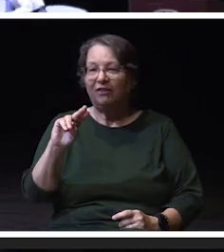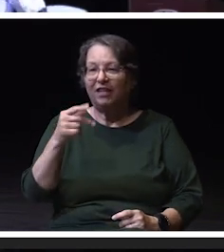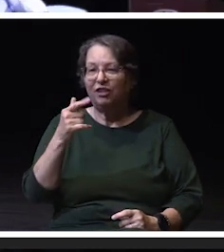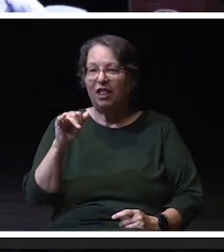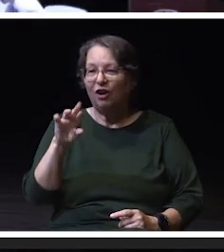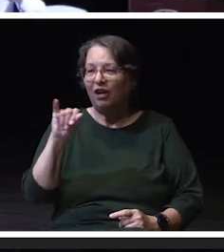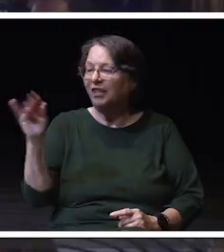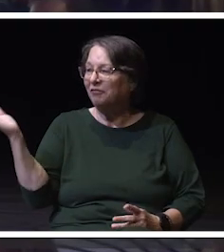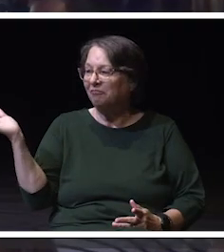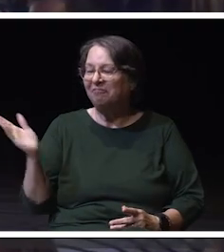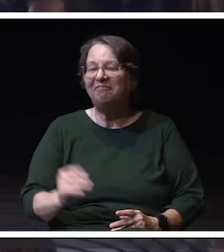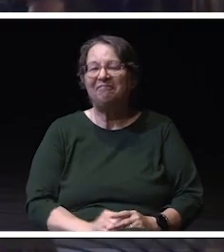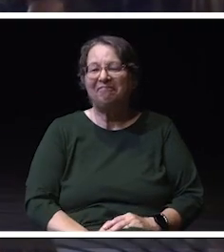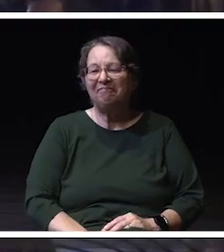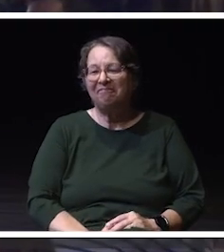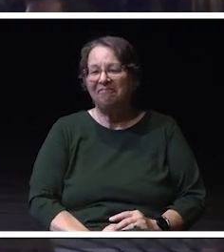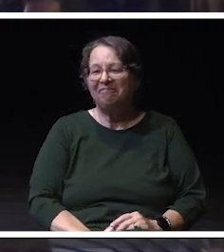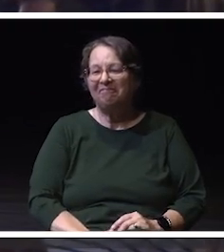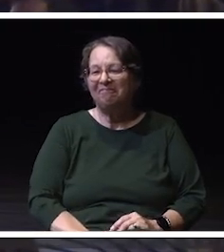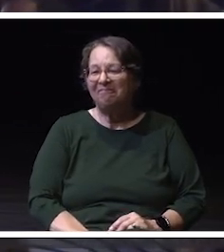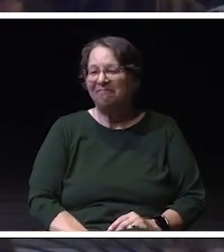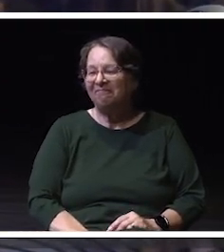Right.